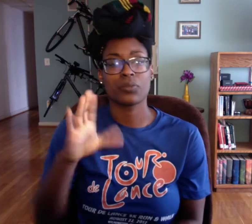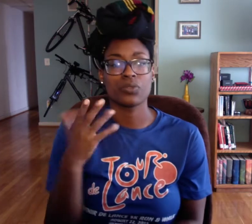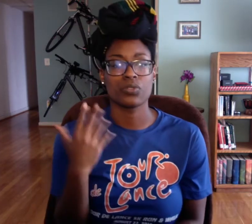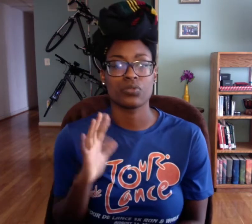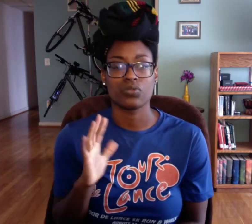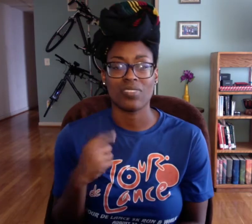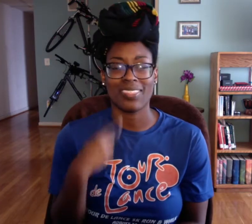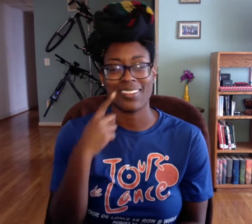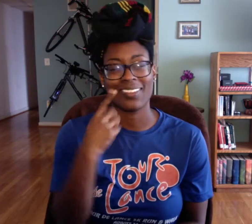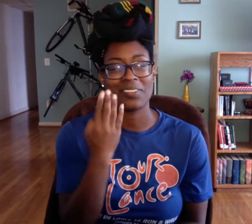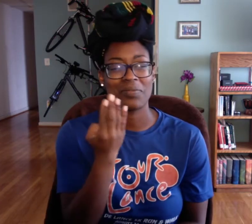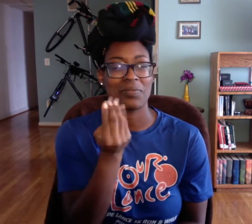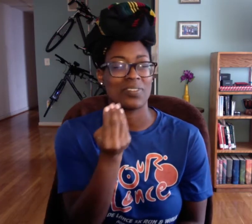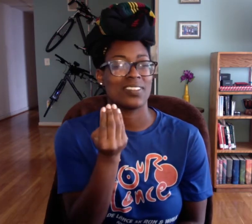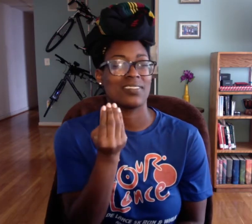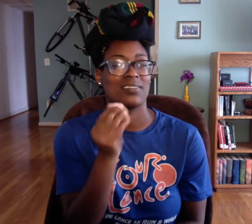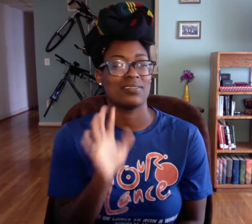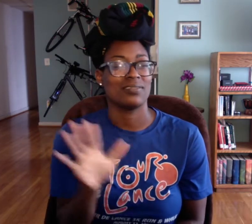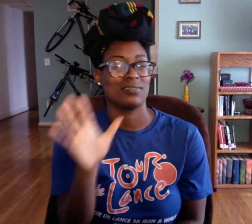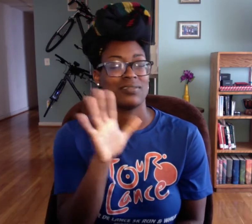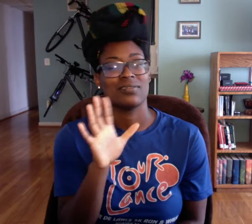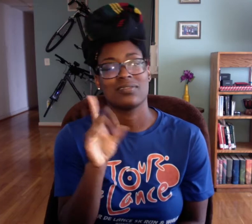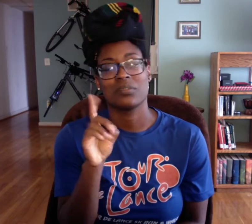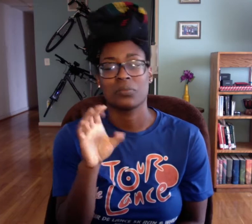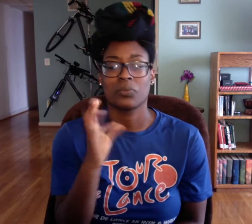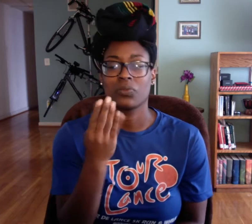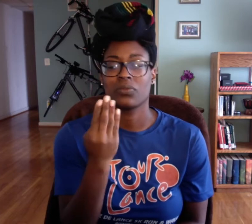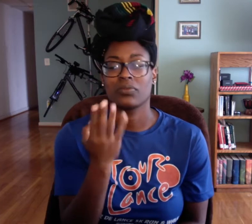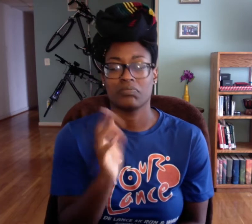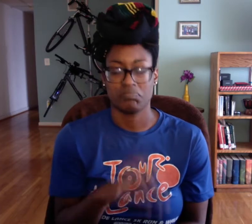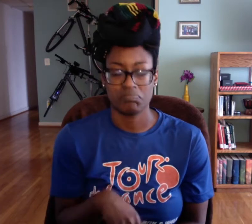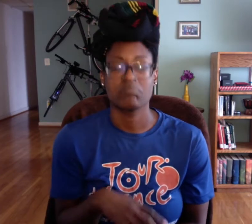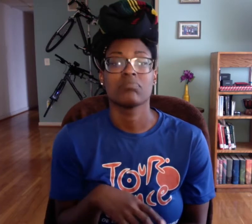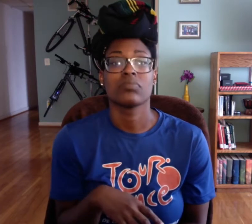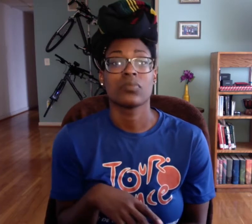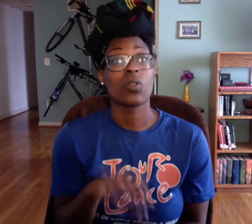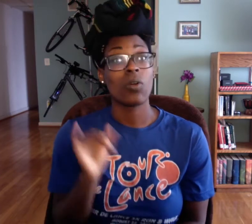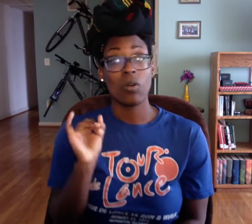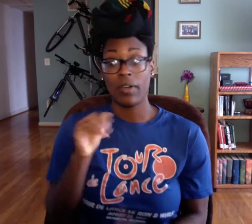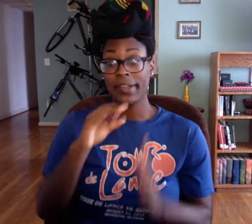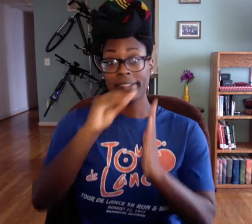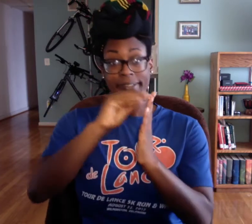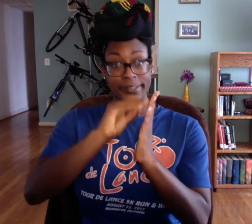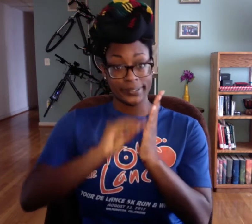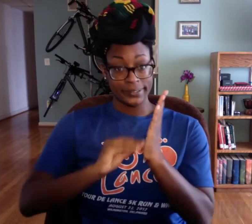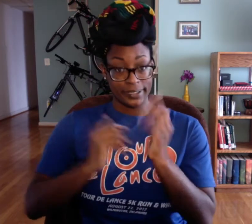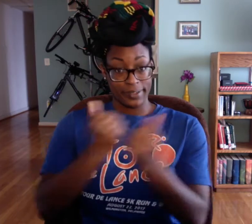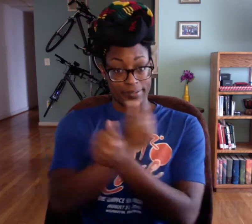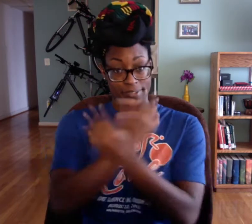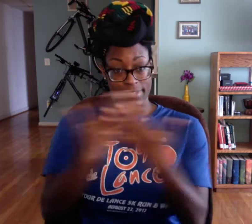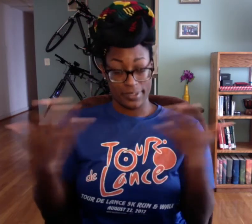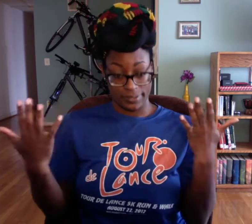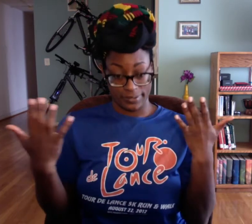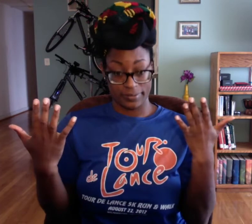Pretty much mid-Dec I think the 14th. Around the 14th of Dec. would be the last day of classes.